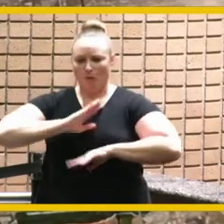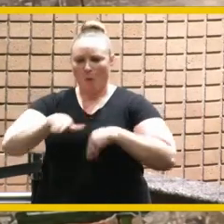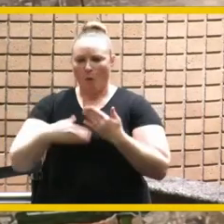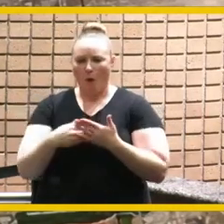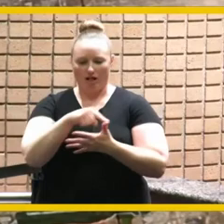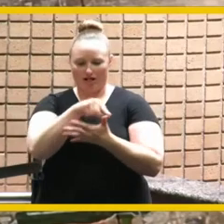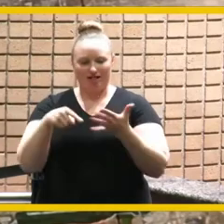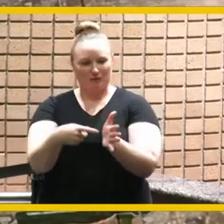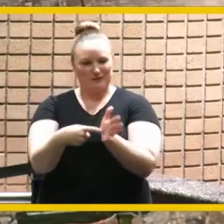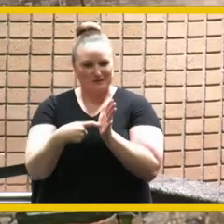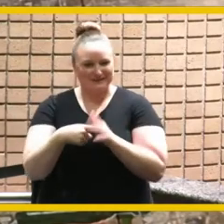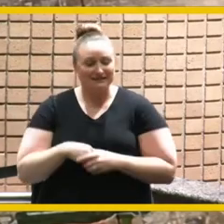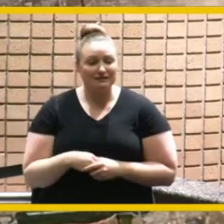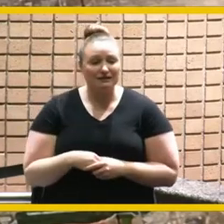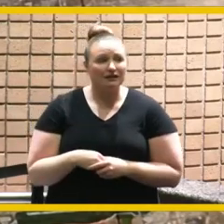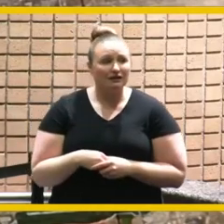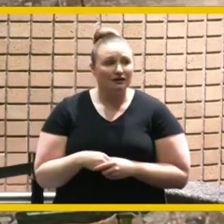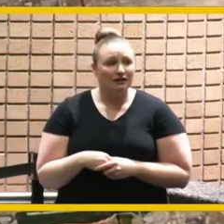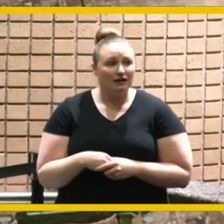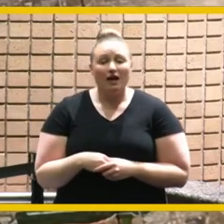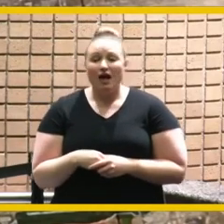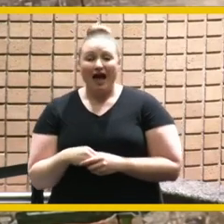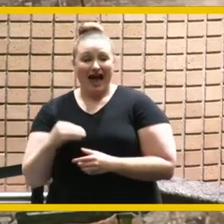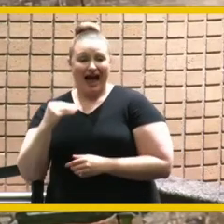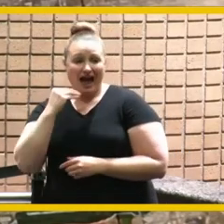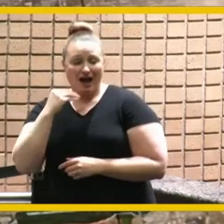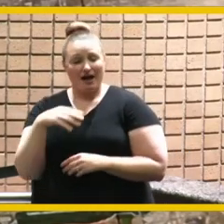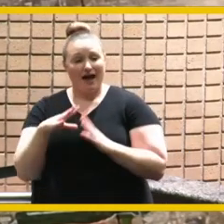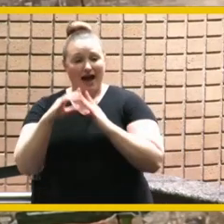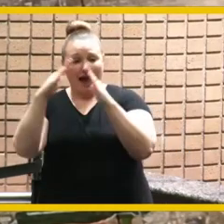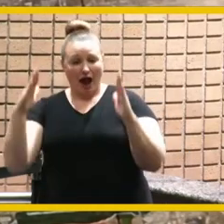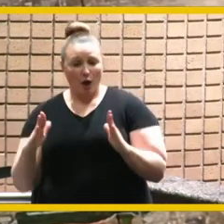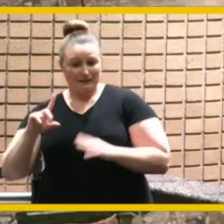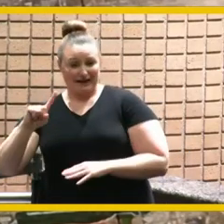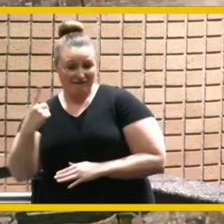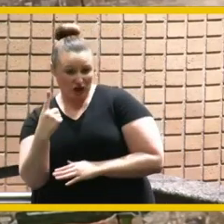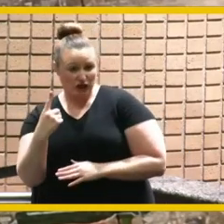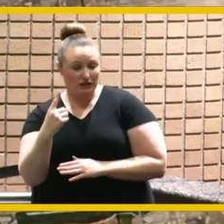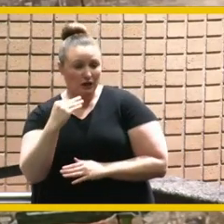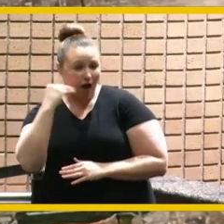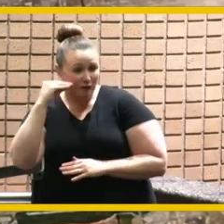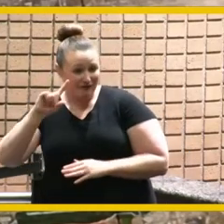lastly housing first which we hear a lot about the housing first approach which will take money and